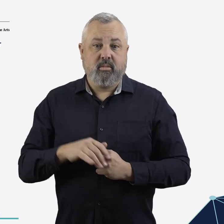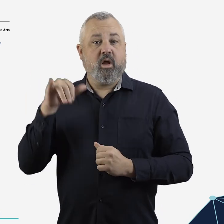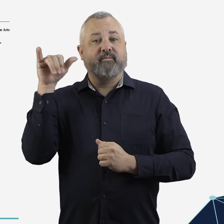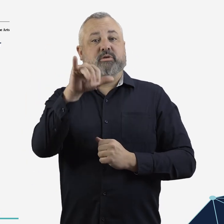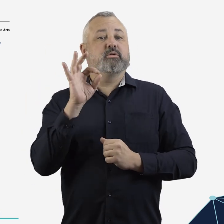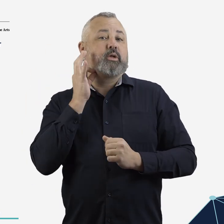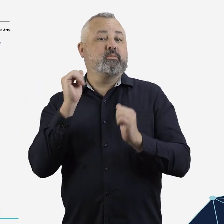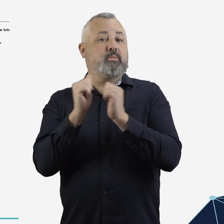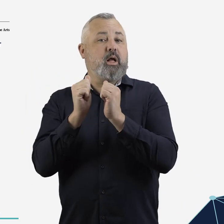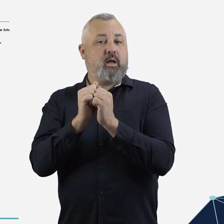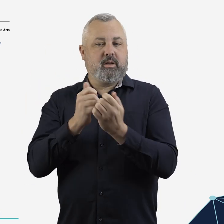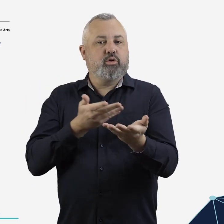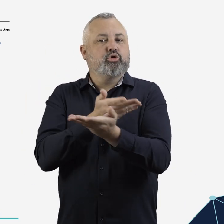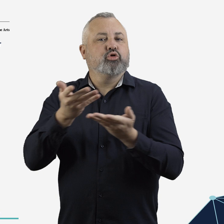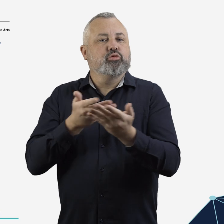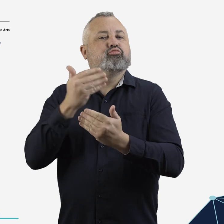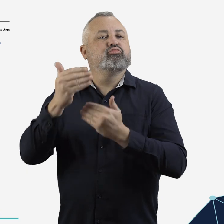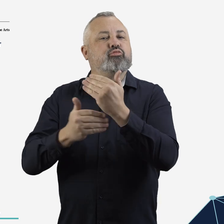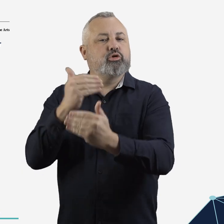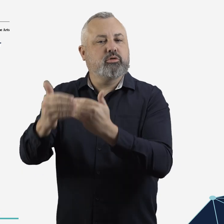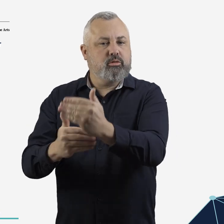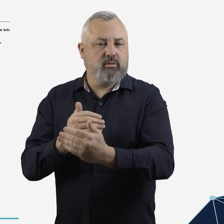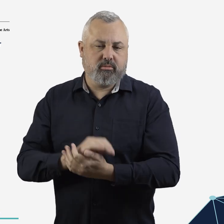2023 during development of the Aviation White Paper have all illustrated the range of barriers to accessible travel.